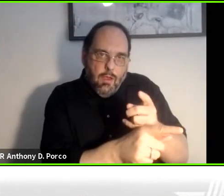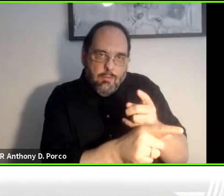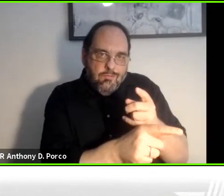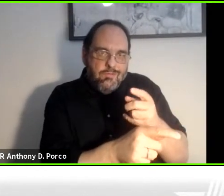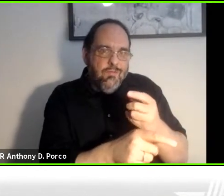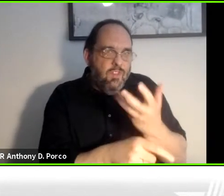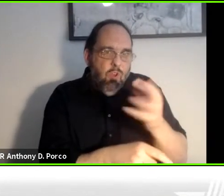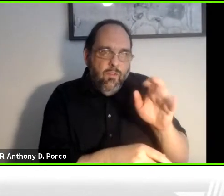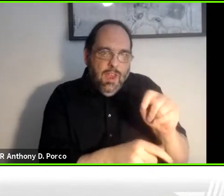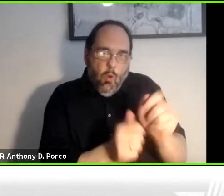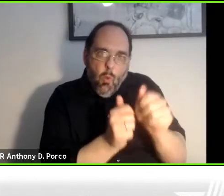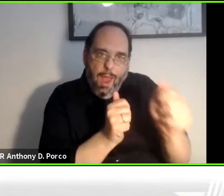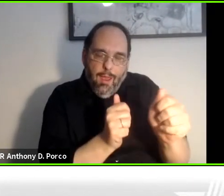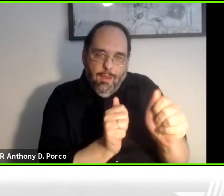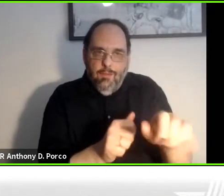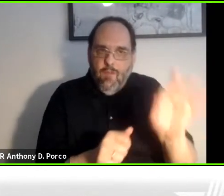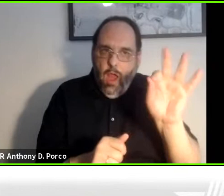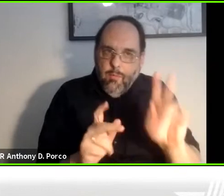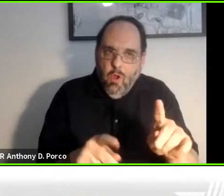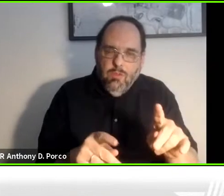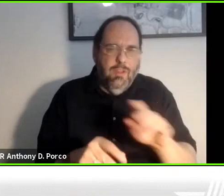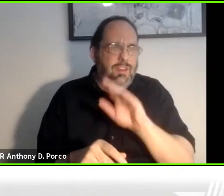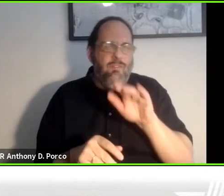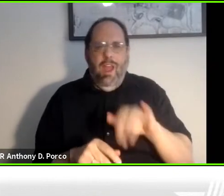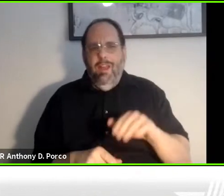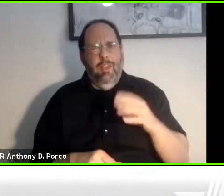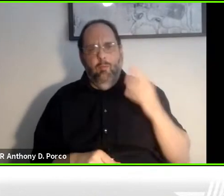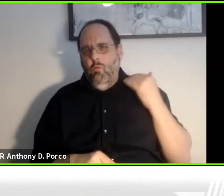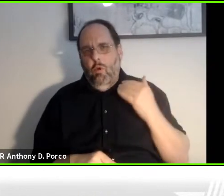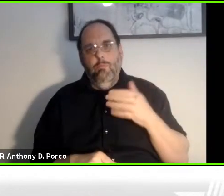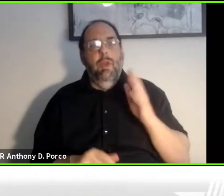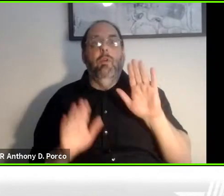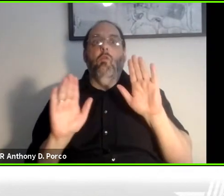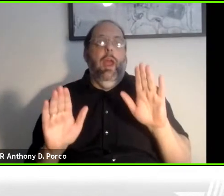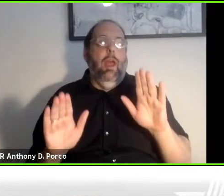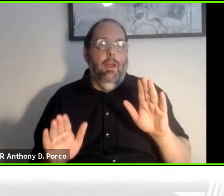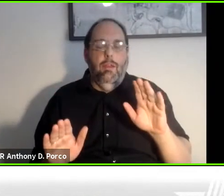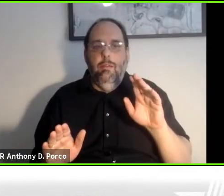are. We have never had that before. So that can be tremendous for people with cognitive disabilities